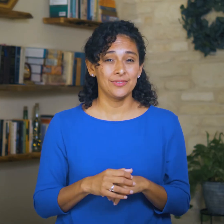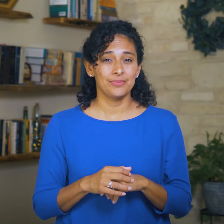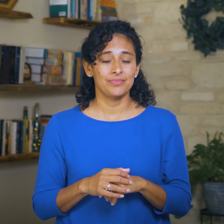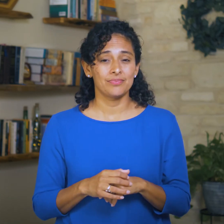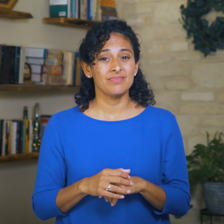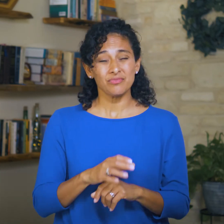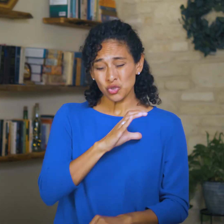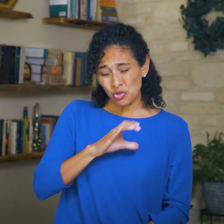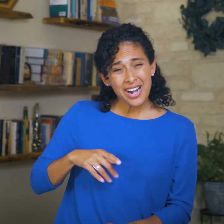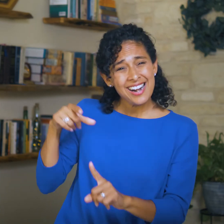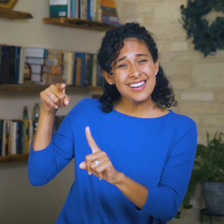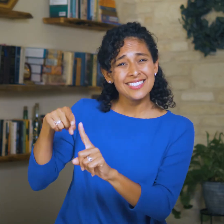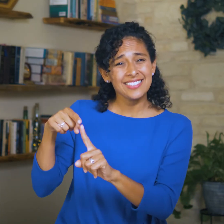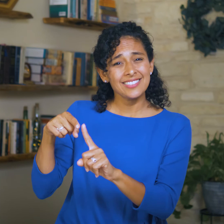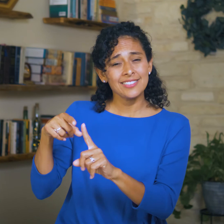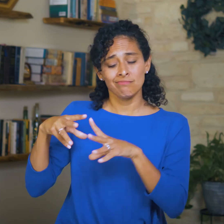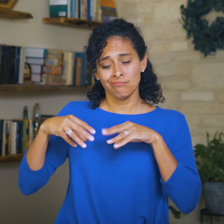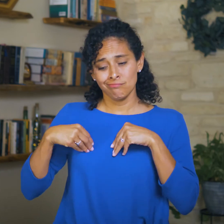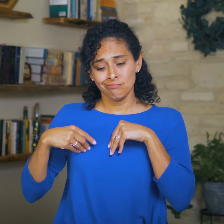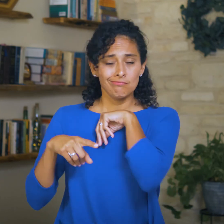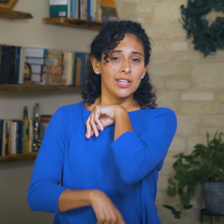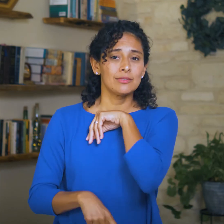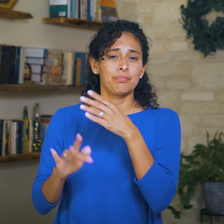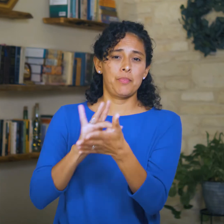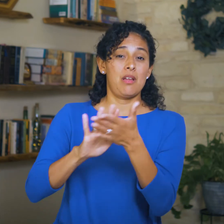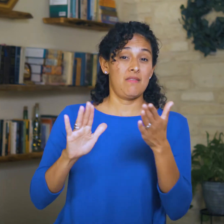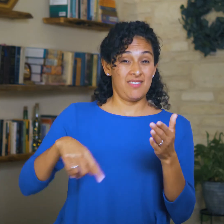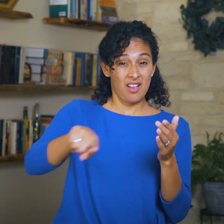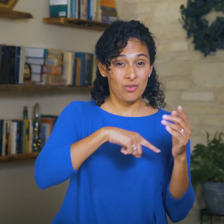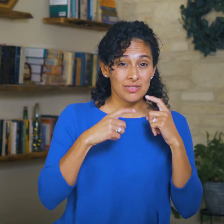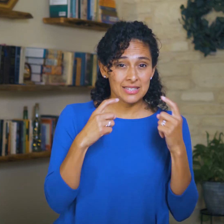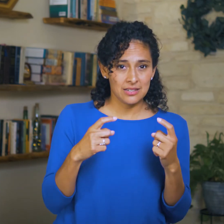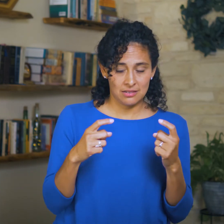Because of Christ’s payment for our sins,